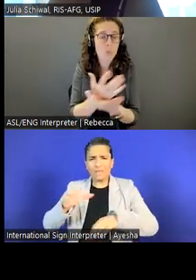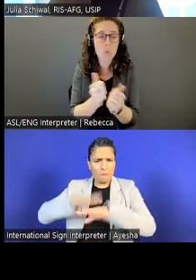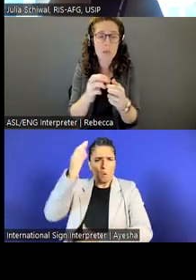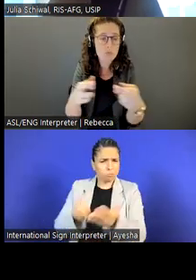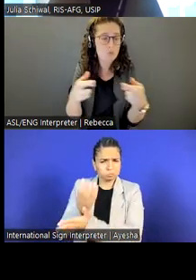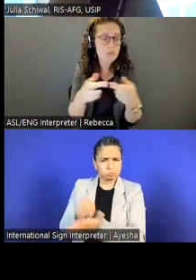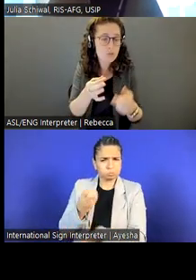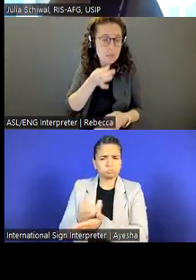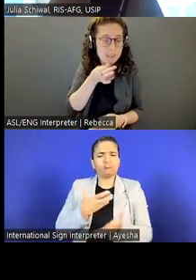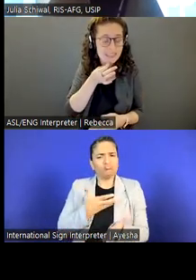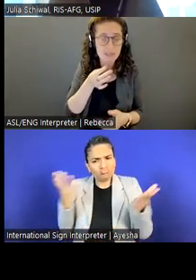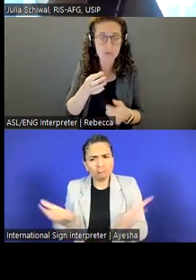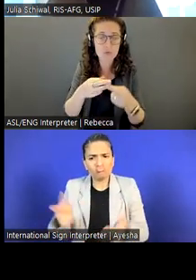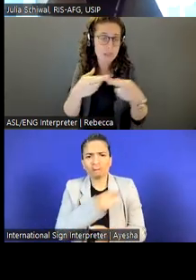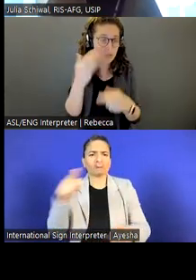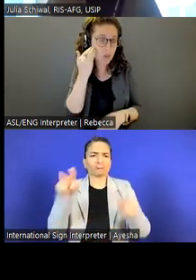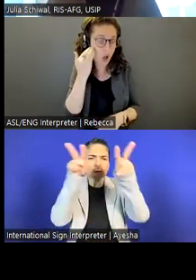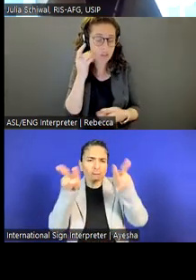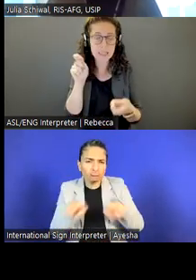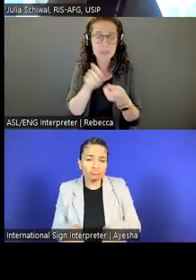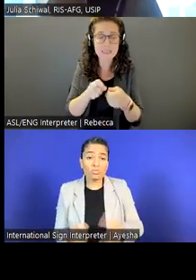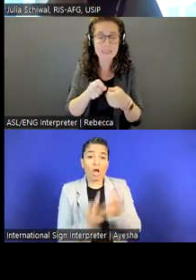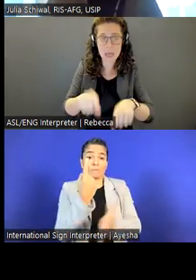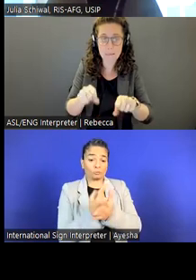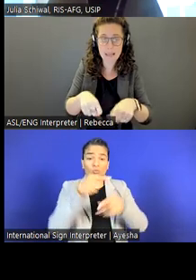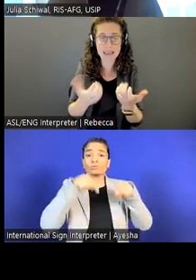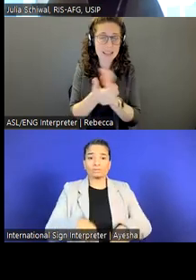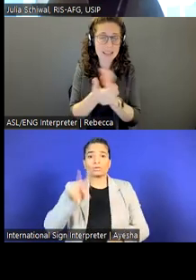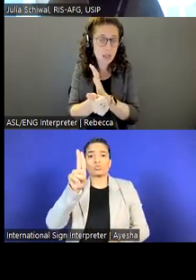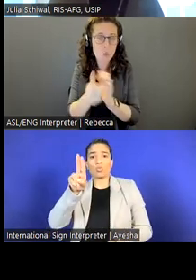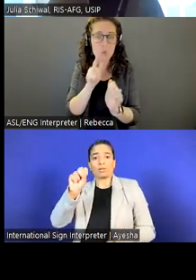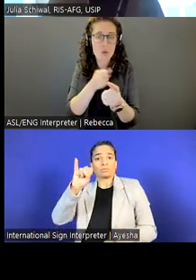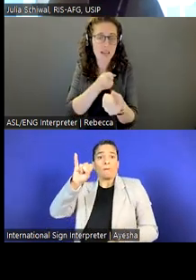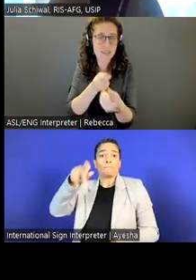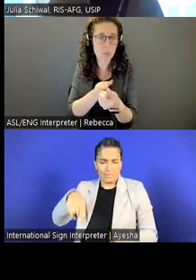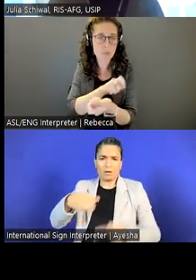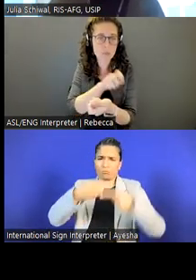of capability or skill that can support specific thematic work.